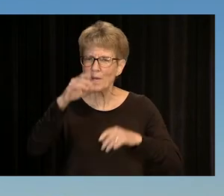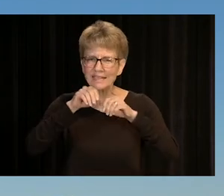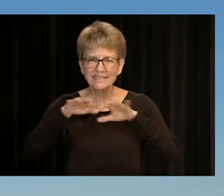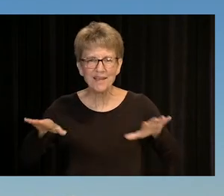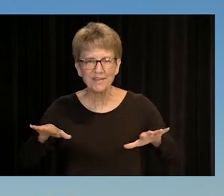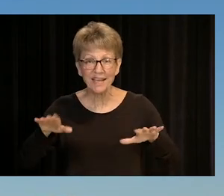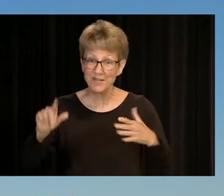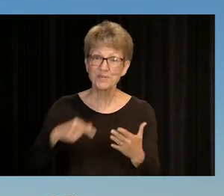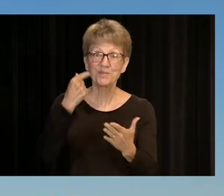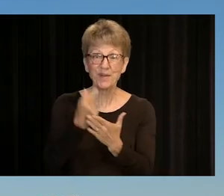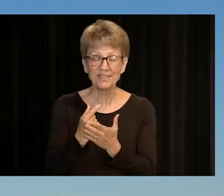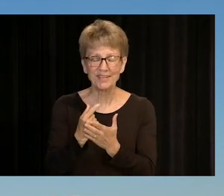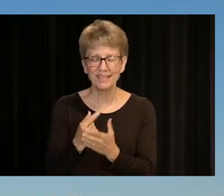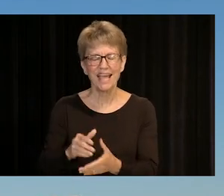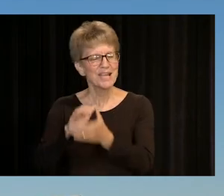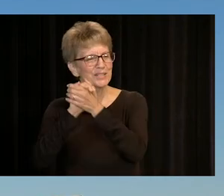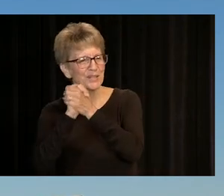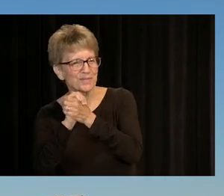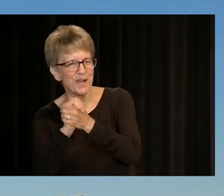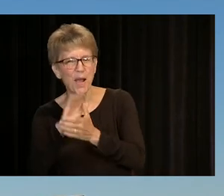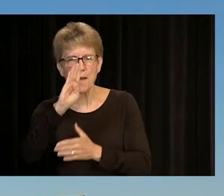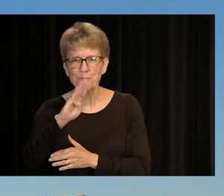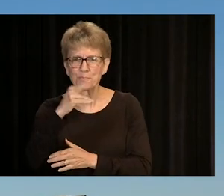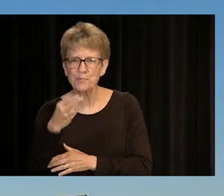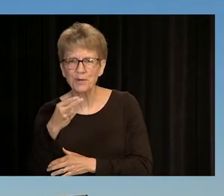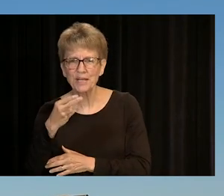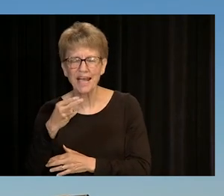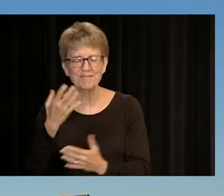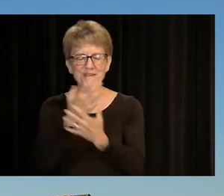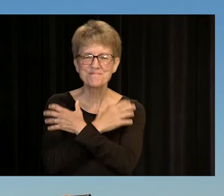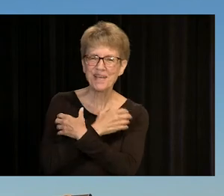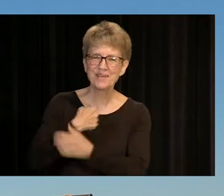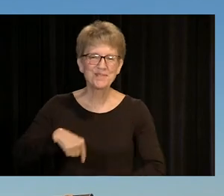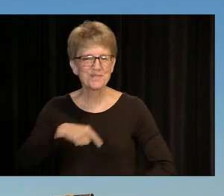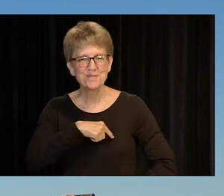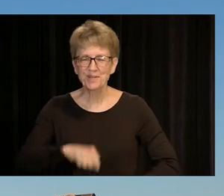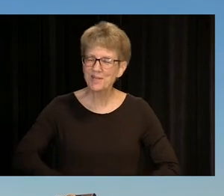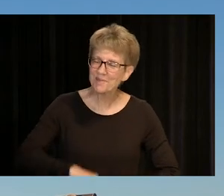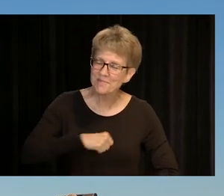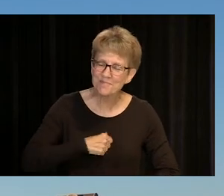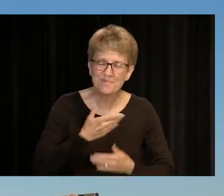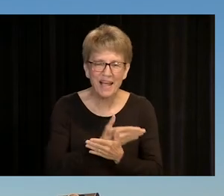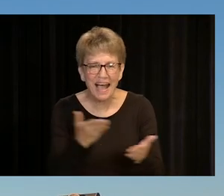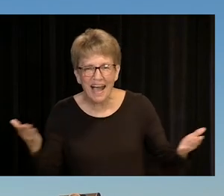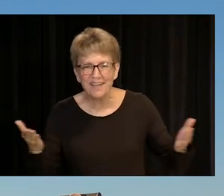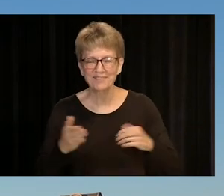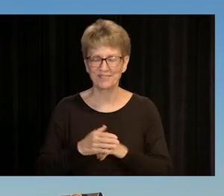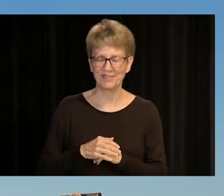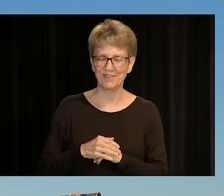CONGRATULATIONS, BROOKHAVEN BEARS! WE ARE SO PROUD OF YOU AND YOU DESERVE IT,